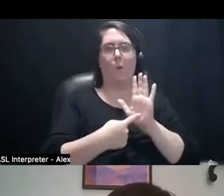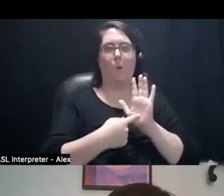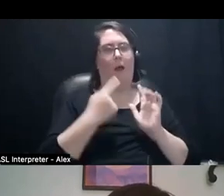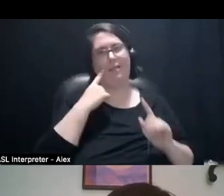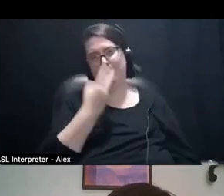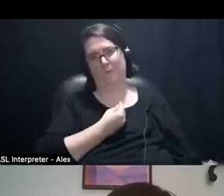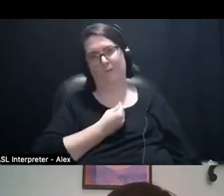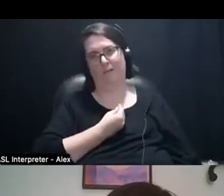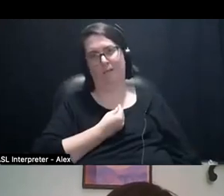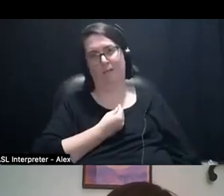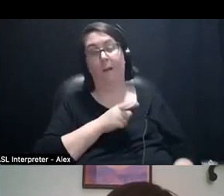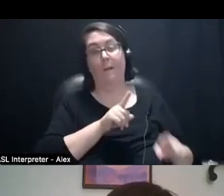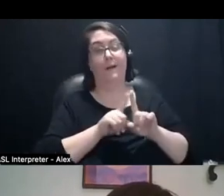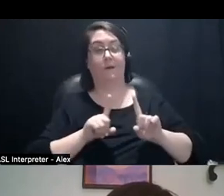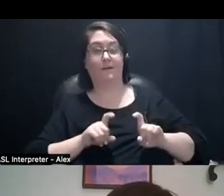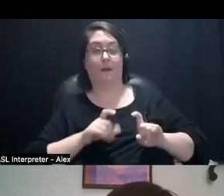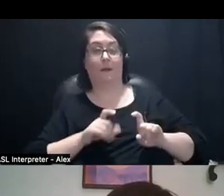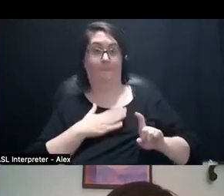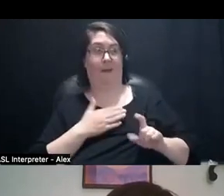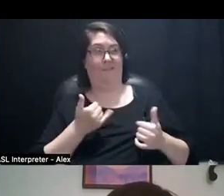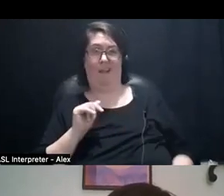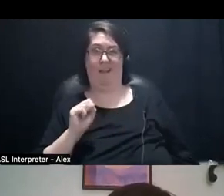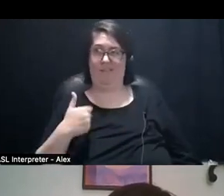and also like testing it with my fat-ass and other fat people my life and like we could sit on the shit